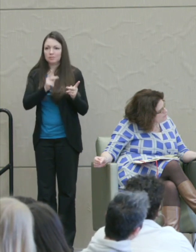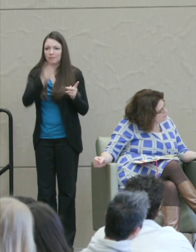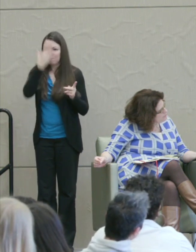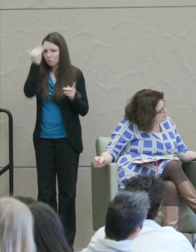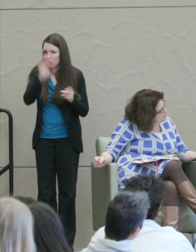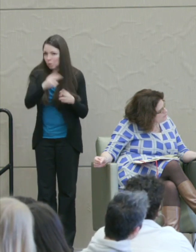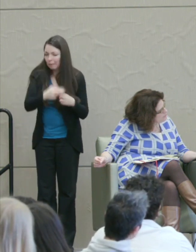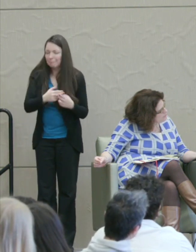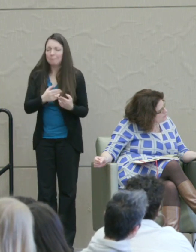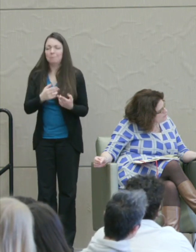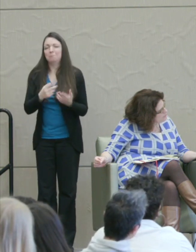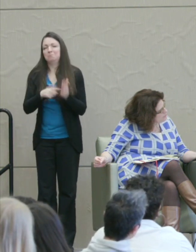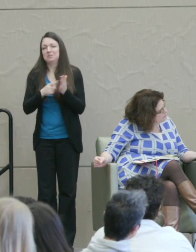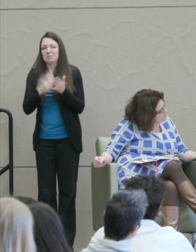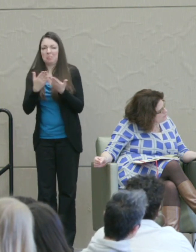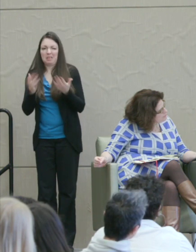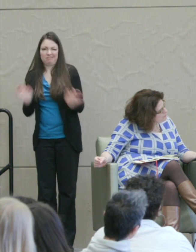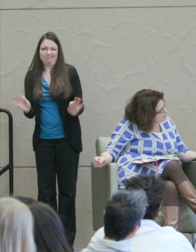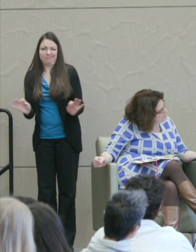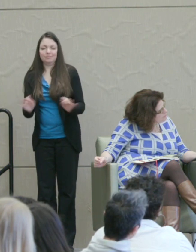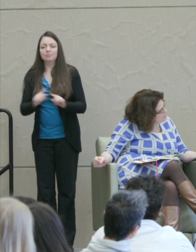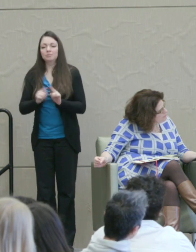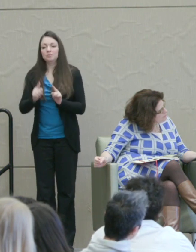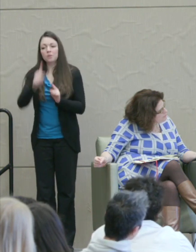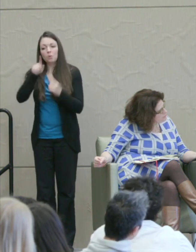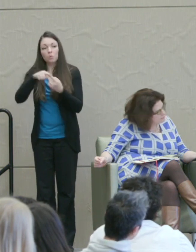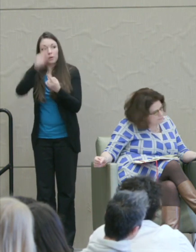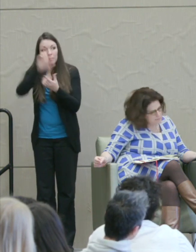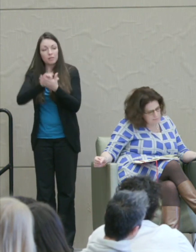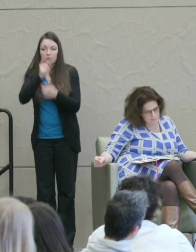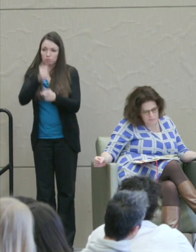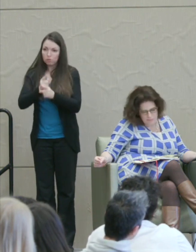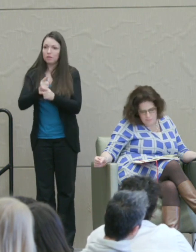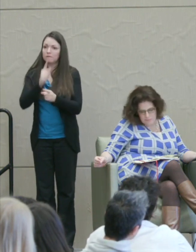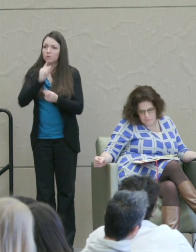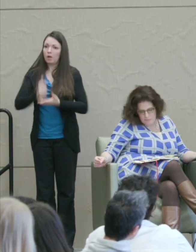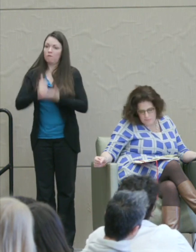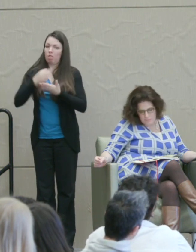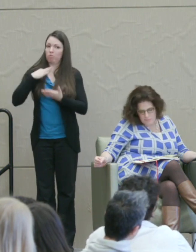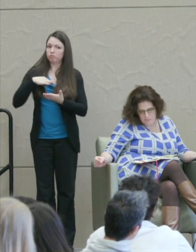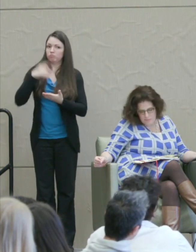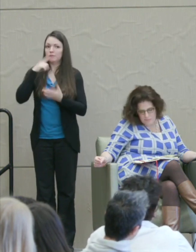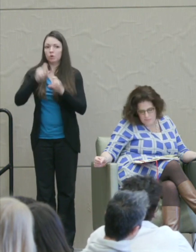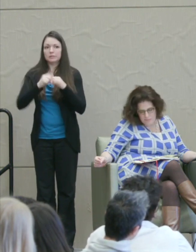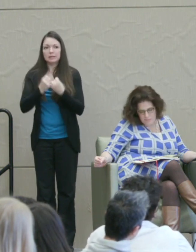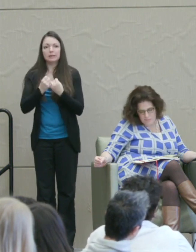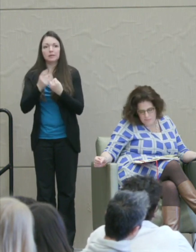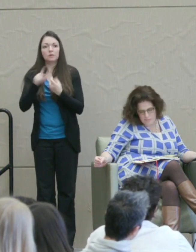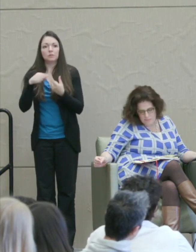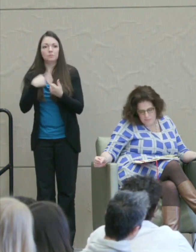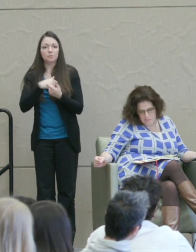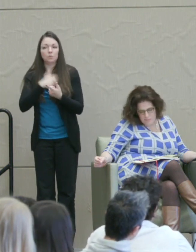But when the beliefs are right, that's very helpful for society because then we have to fix it.